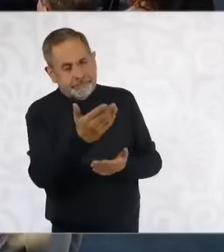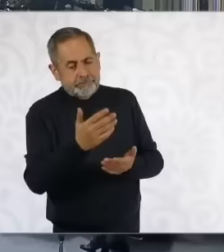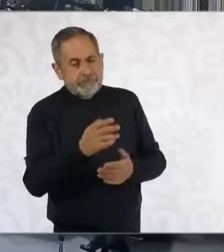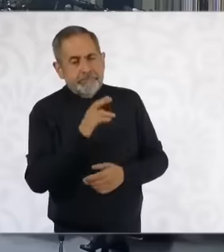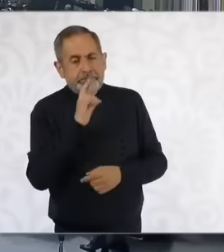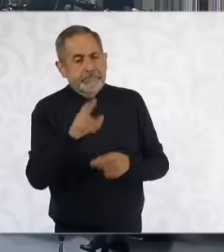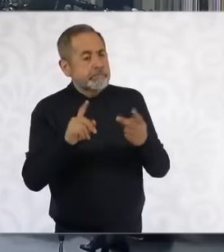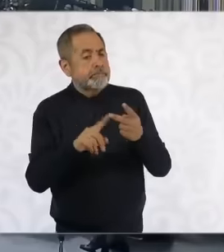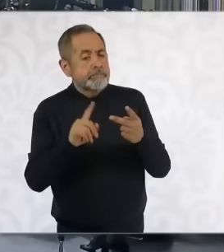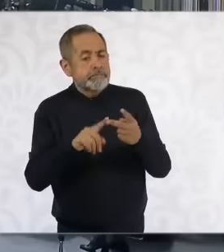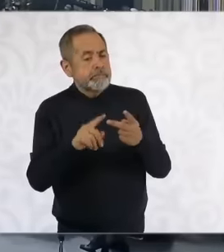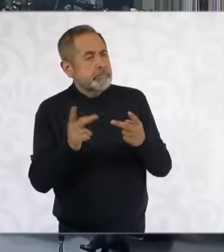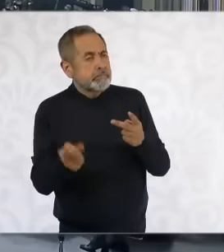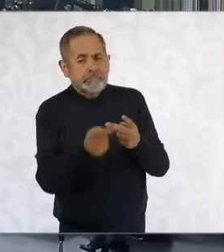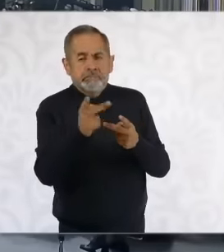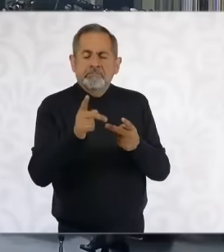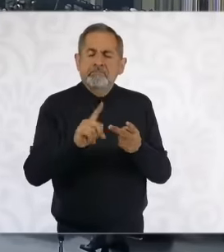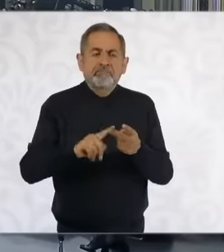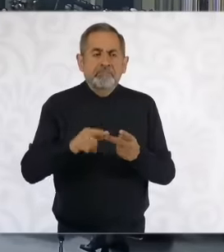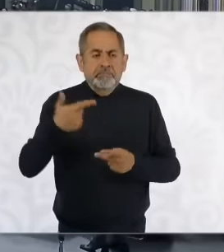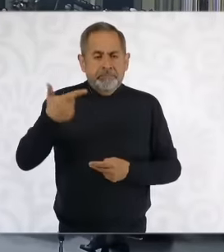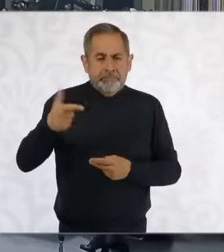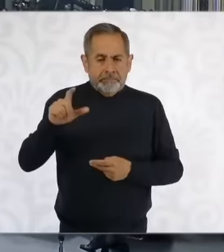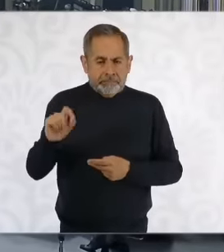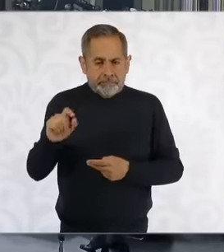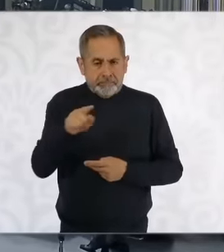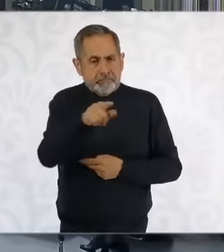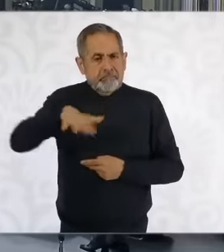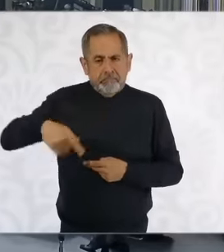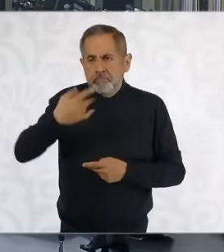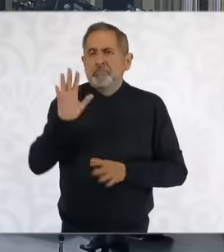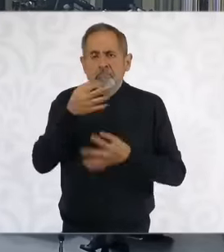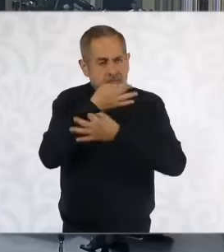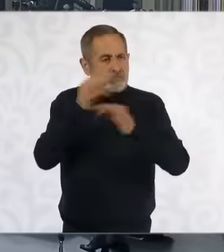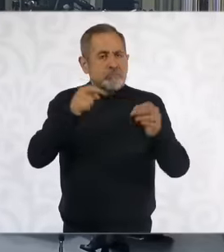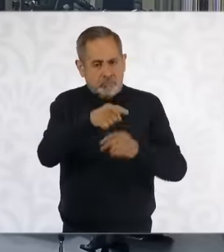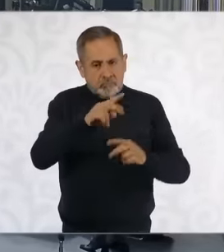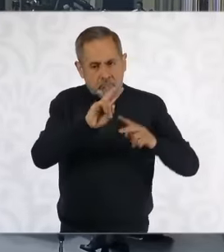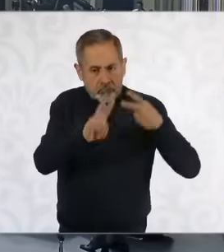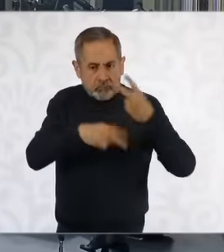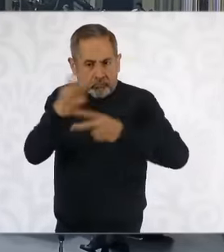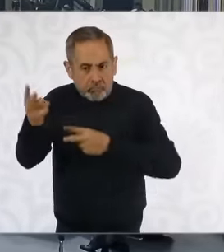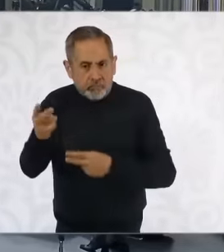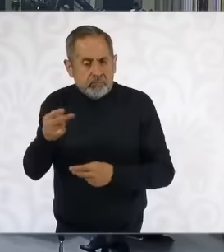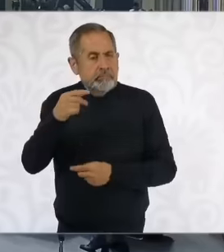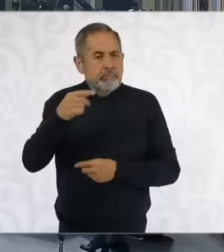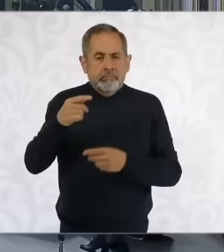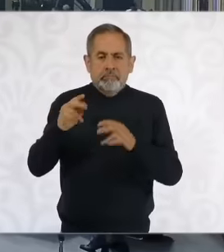would be about the G20, which you have already announced at this conference that you are going to attend. Uh, about